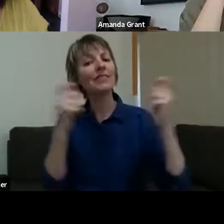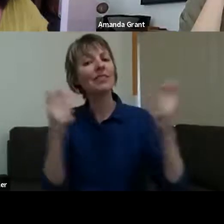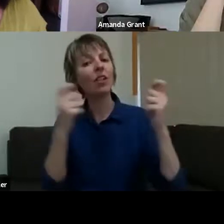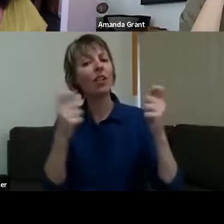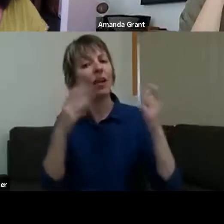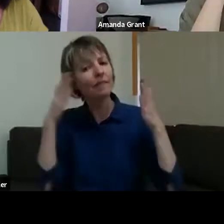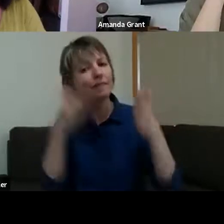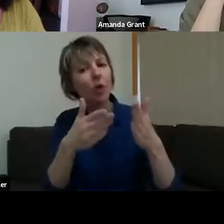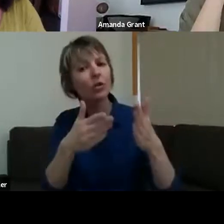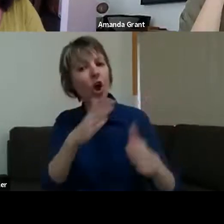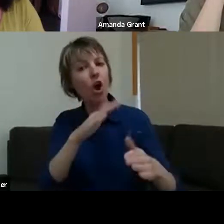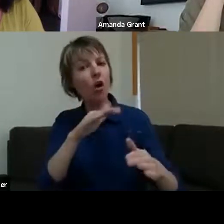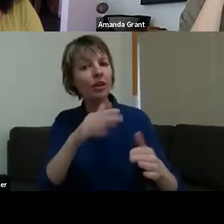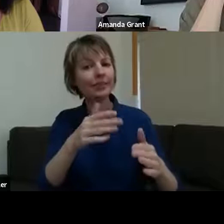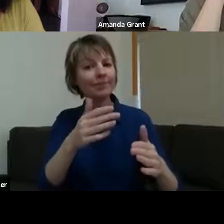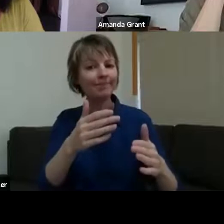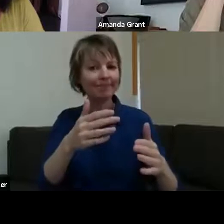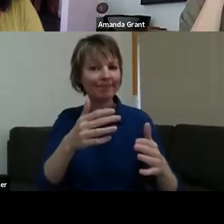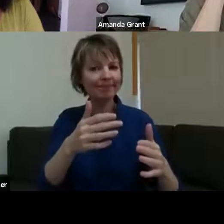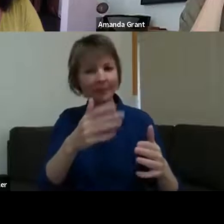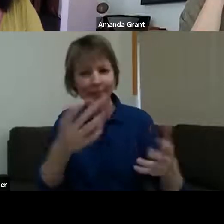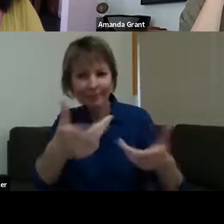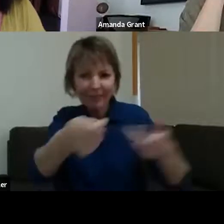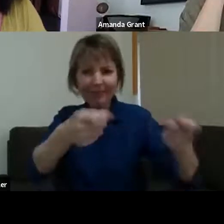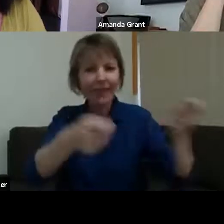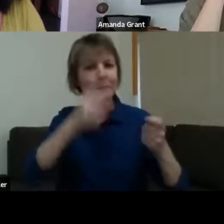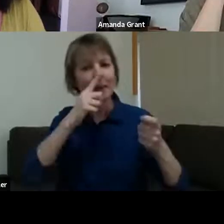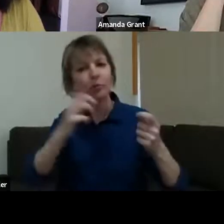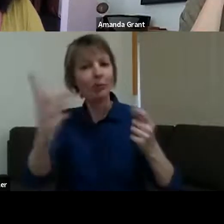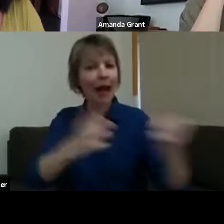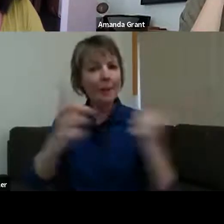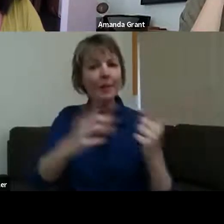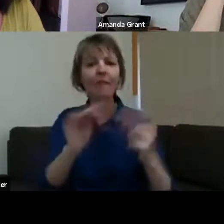the area and showing them the amazing natural beauty that was